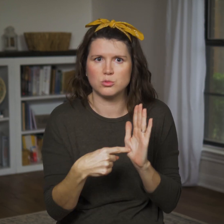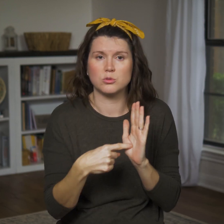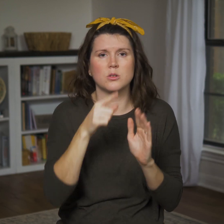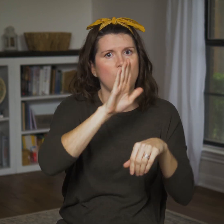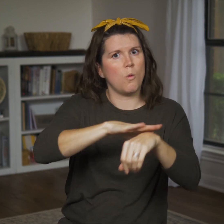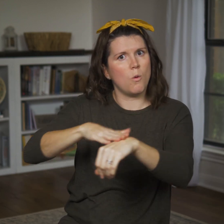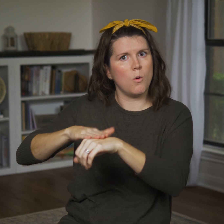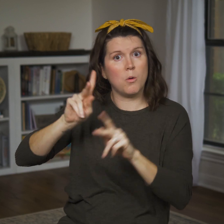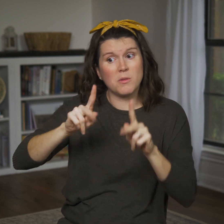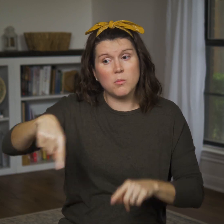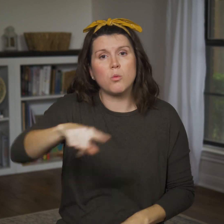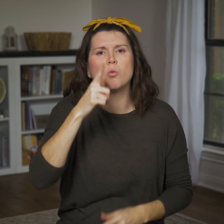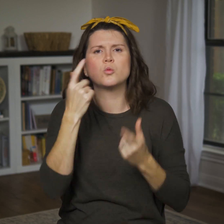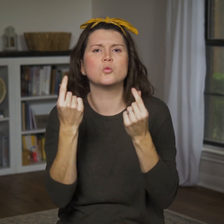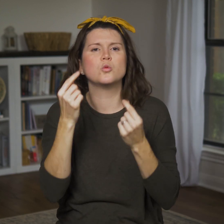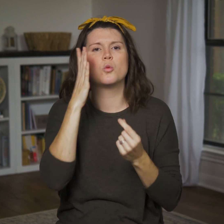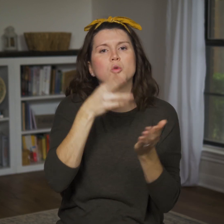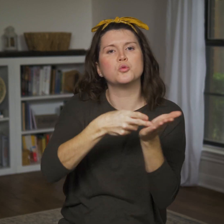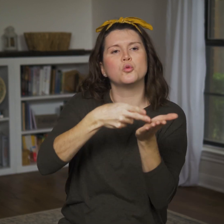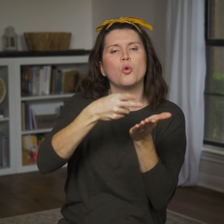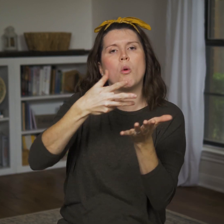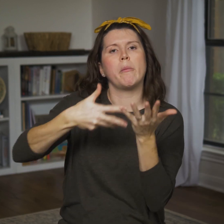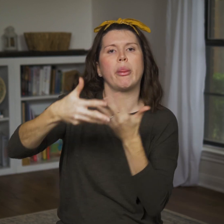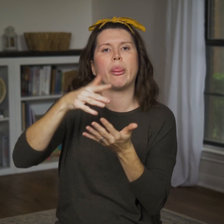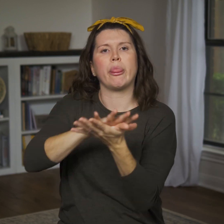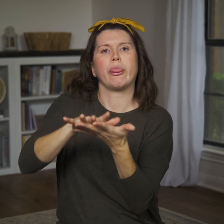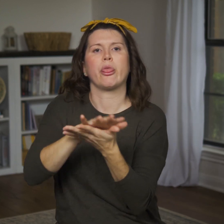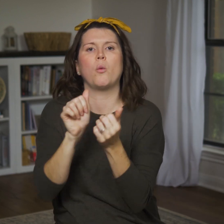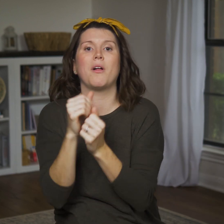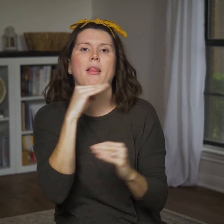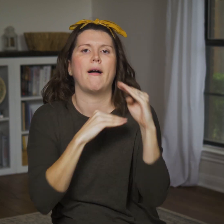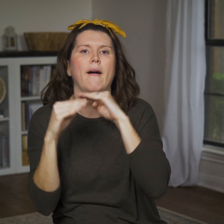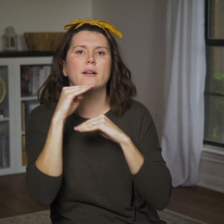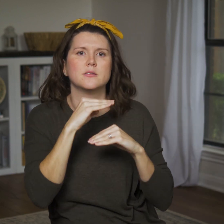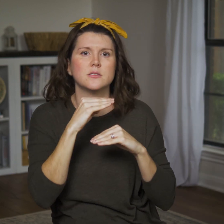He warns about people who will mingle truth with lies